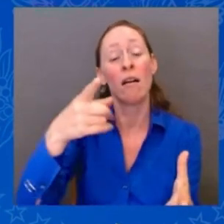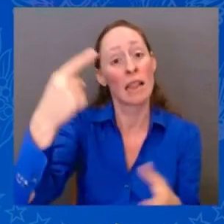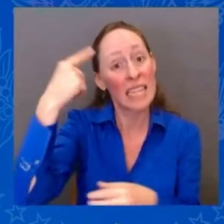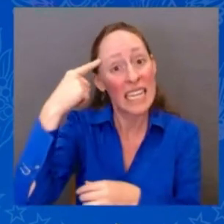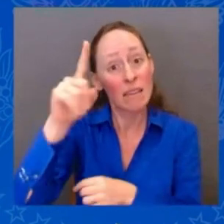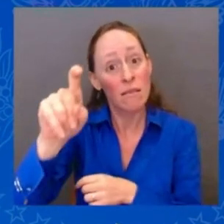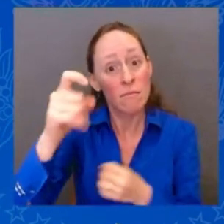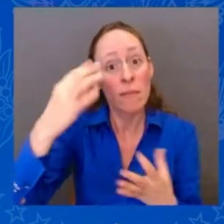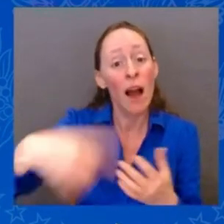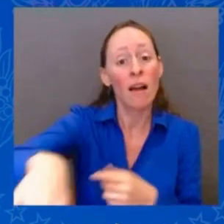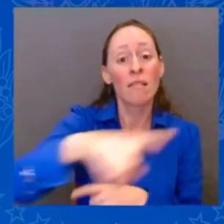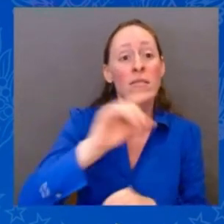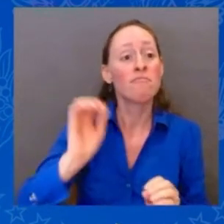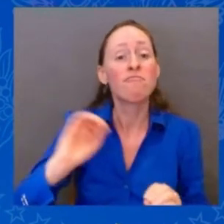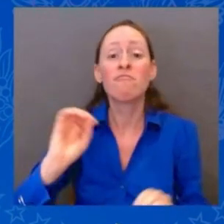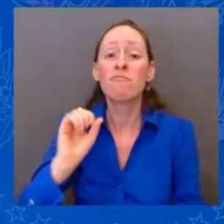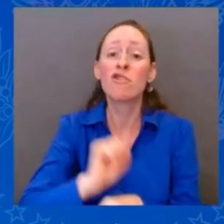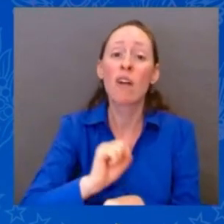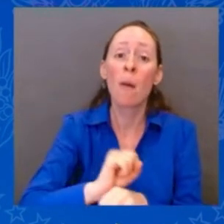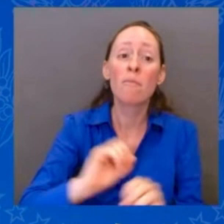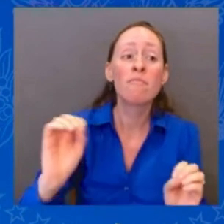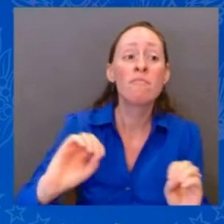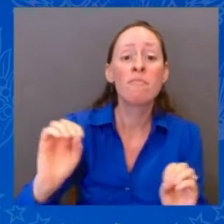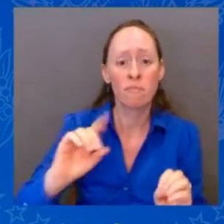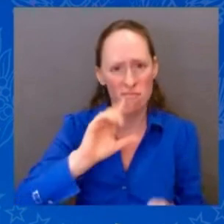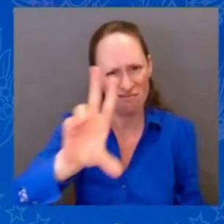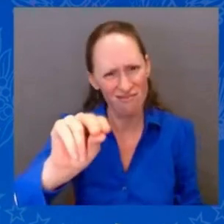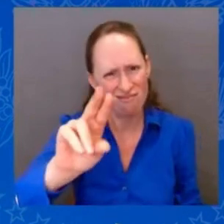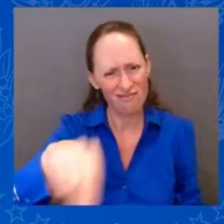President Biden remarks